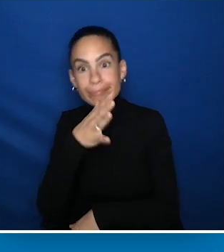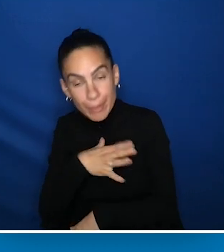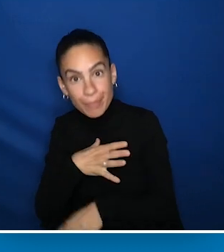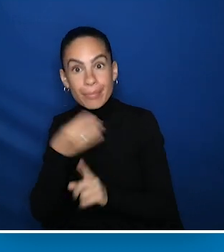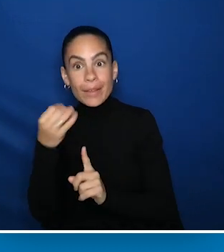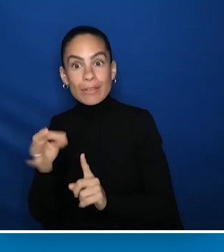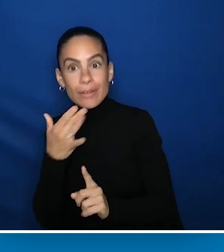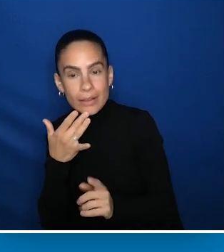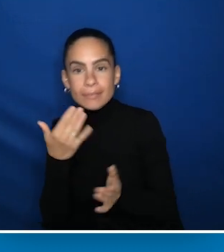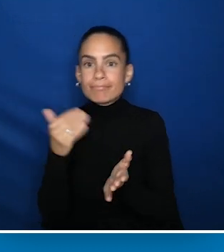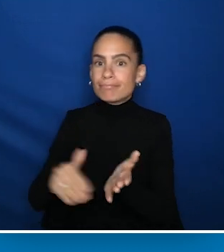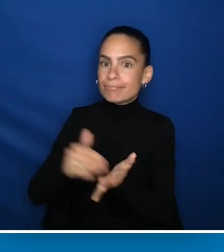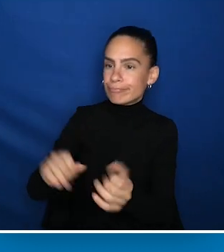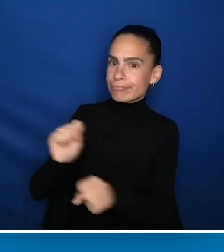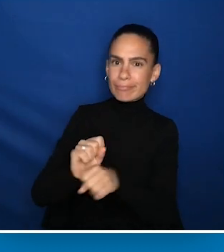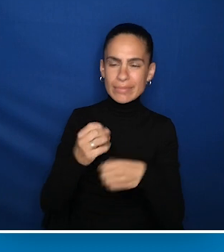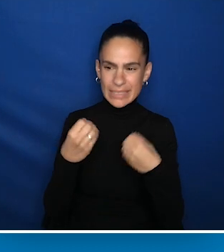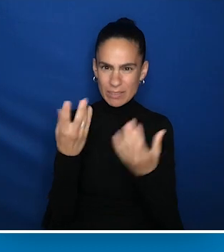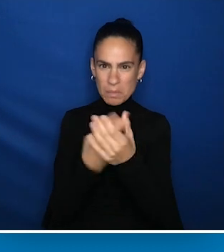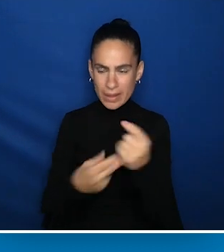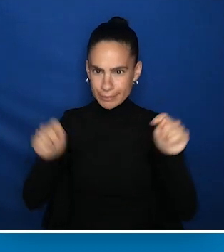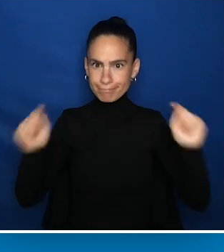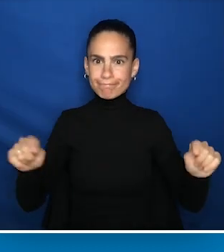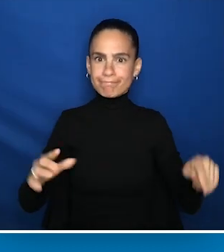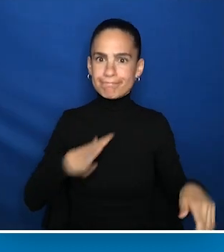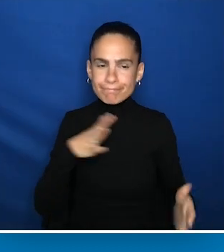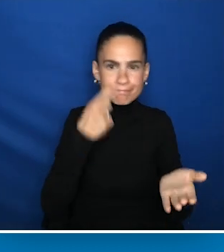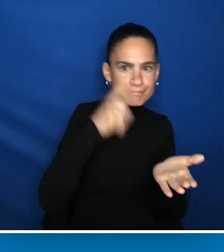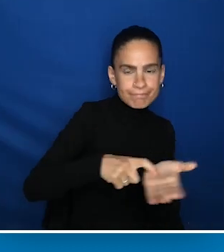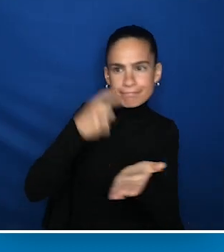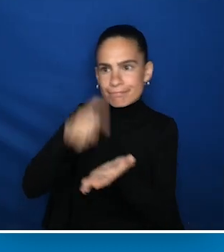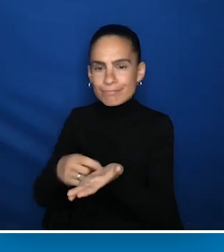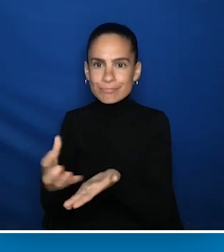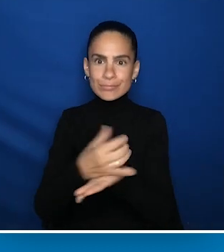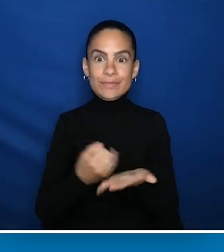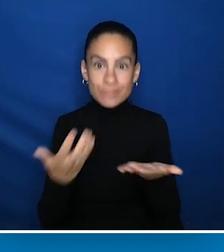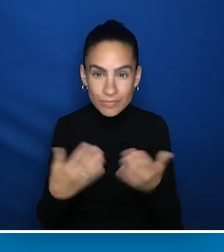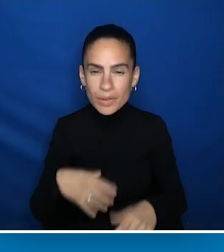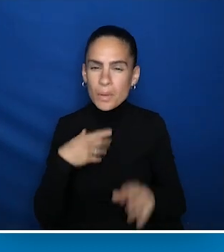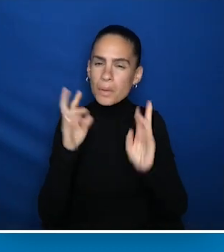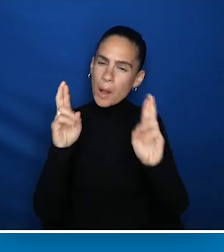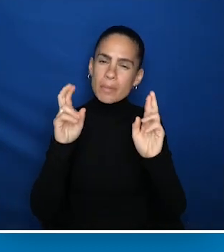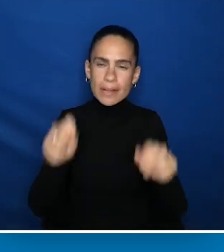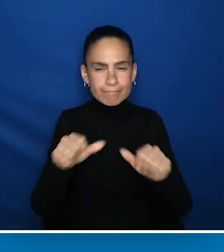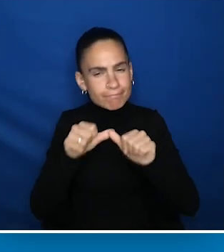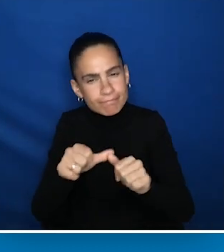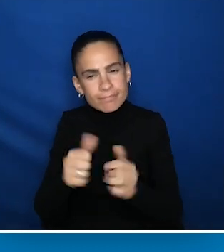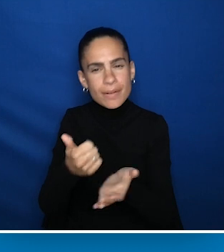who provide these supports, the dignity they both deserve. I hope that I can continue to contribute